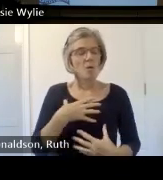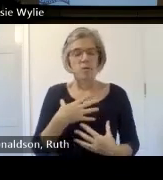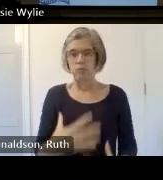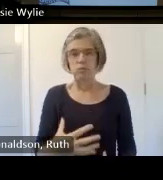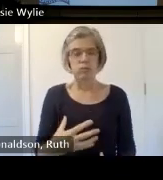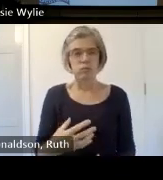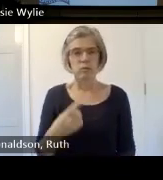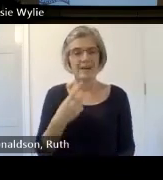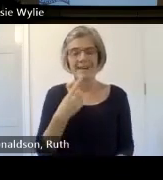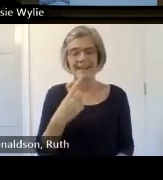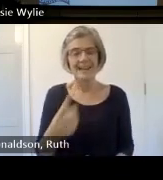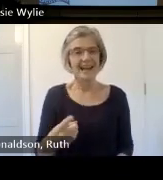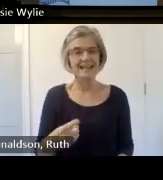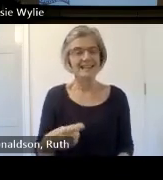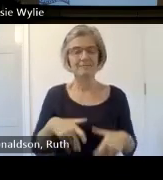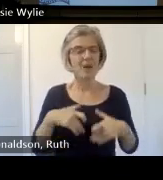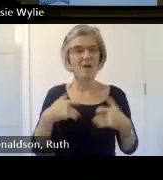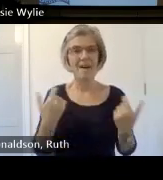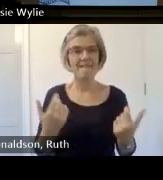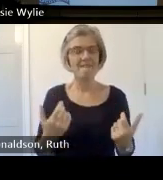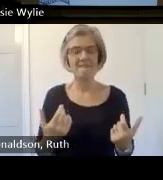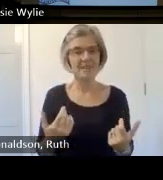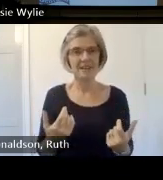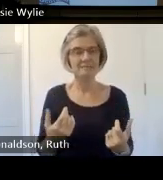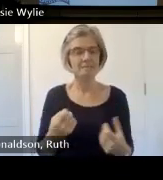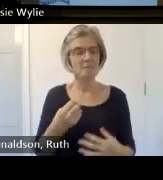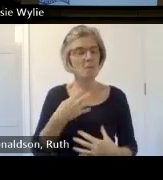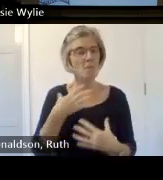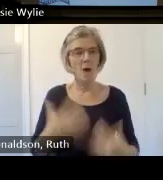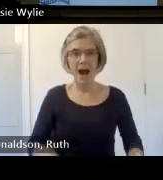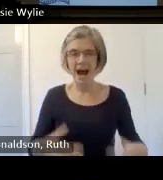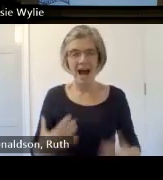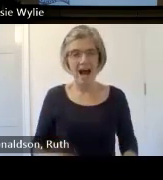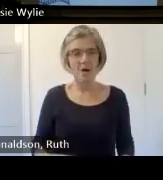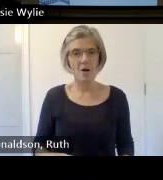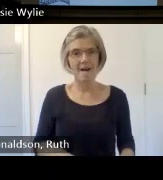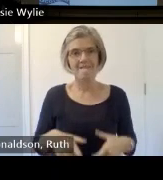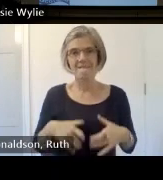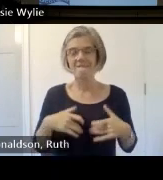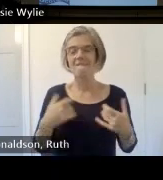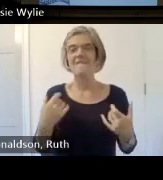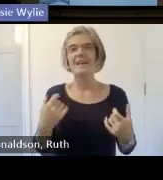it makes me feel lovely it makes me feel like I am really really doing good good good good good